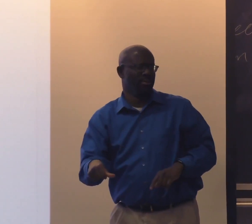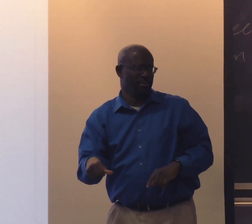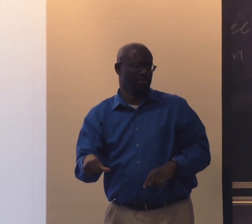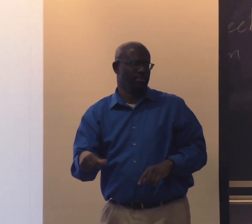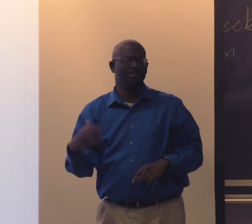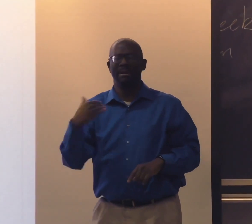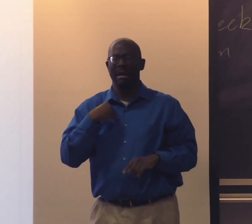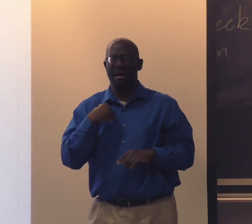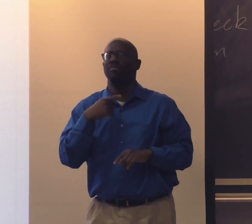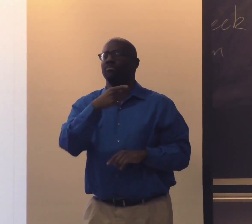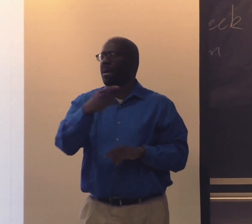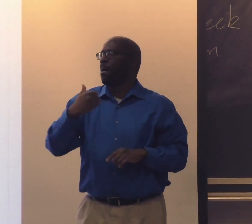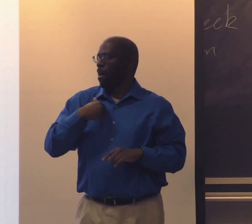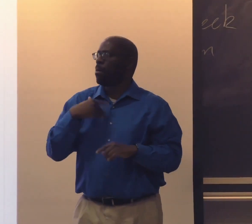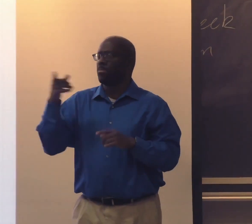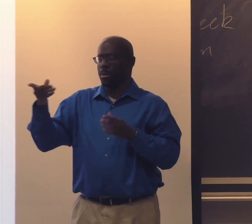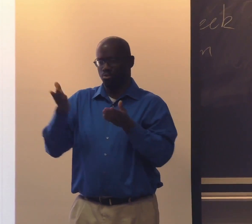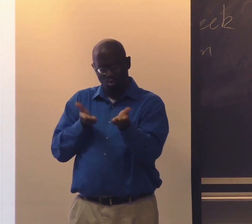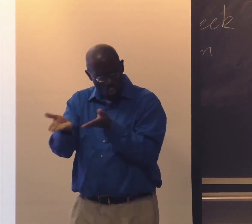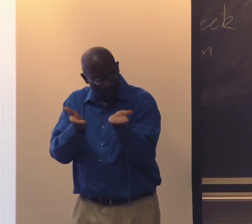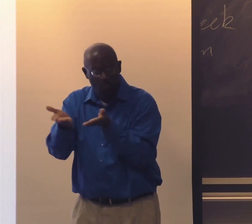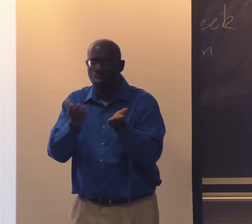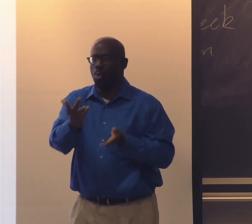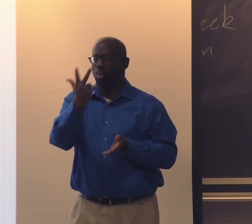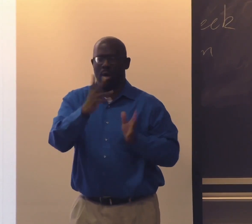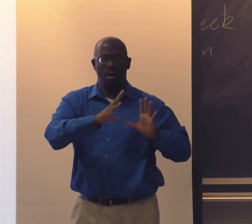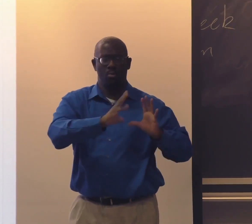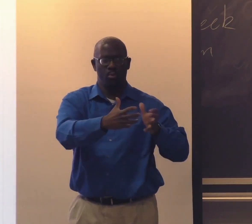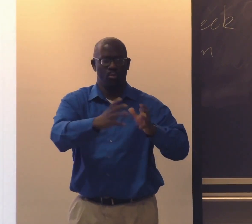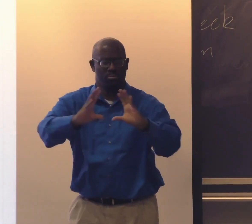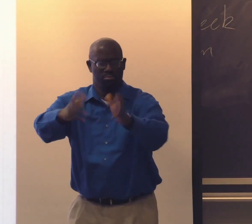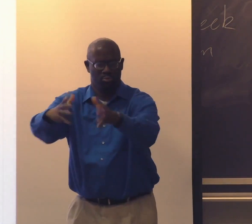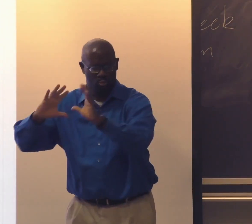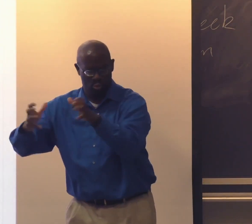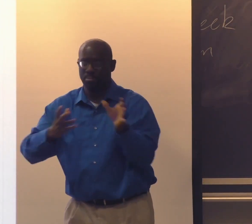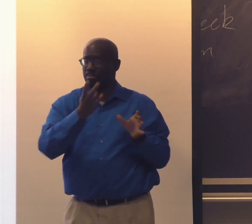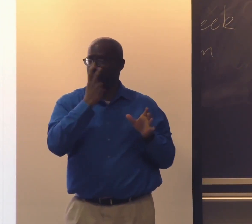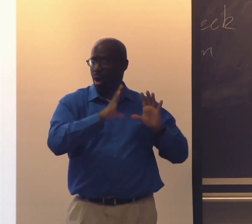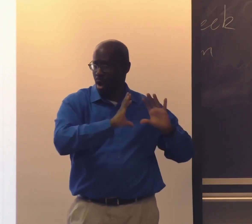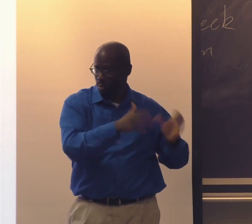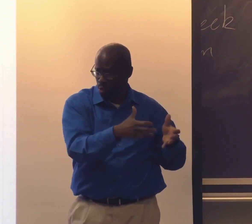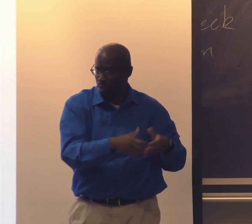And that school was in Austin. And that school served three different populations.